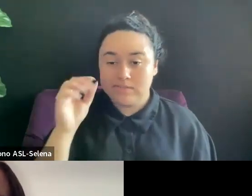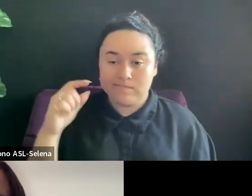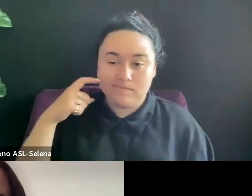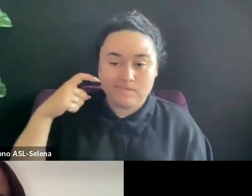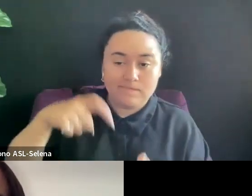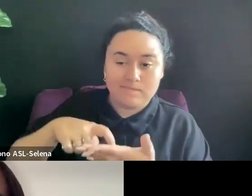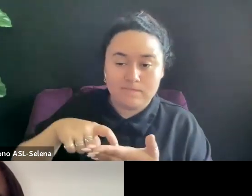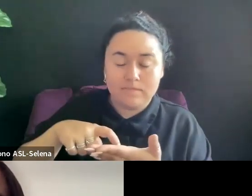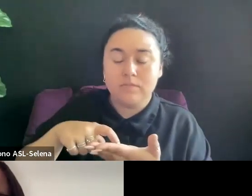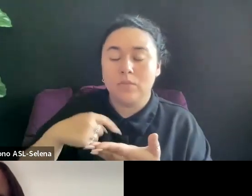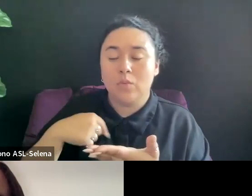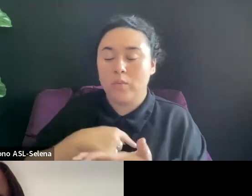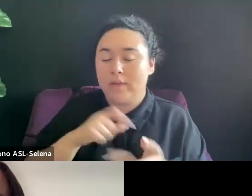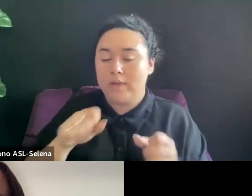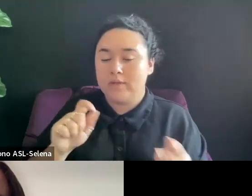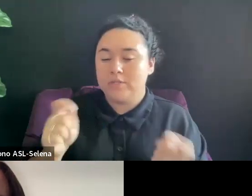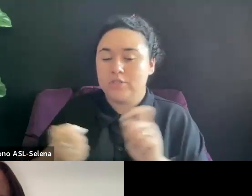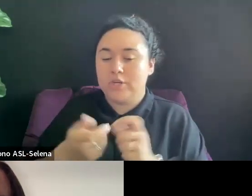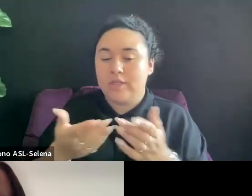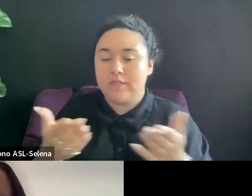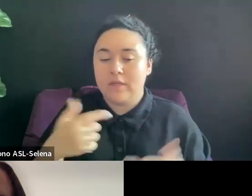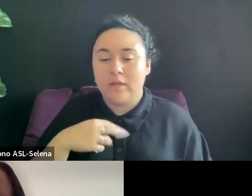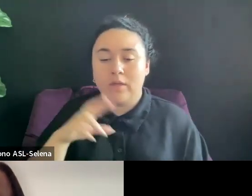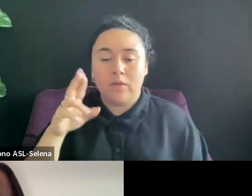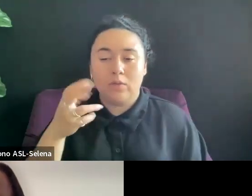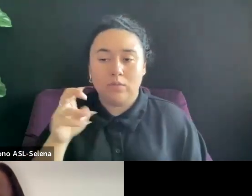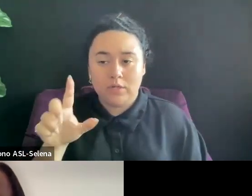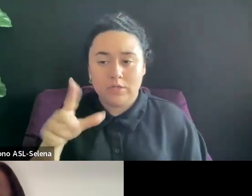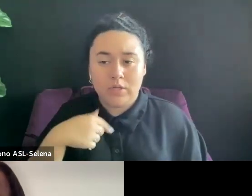I'M WONDERING IF THERE ARE ANY LAST WORDS THAT YOU HAVE.